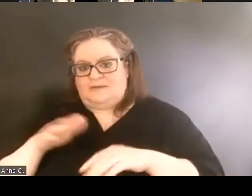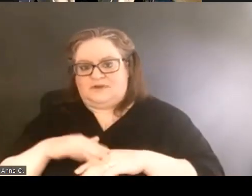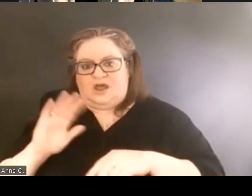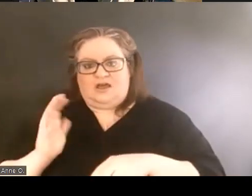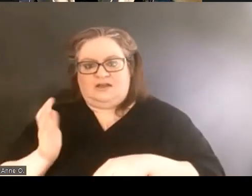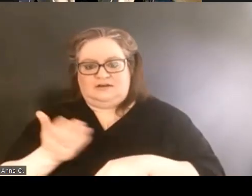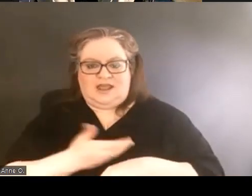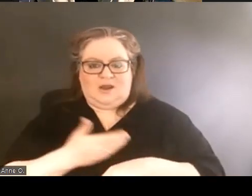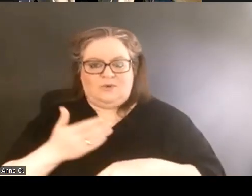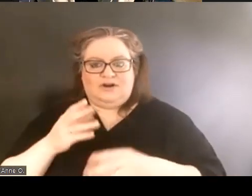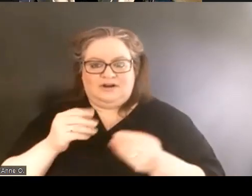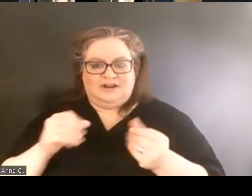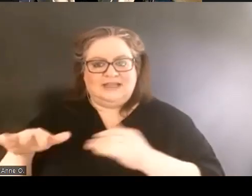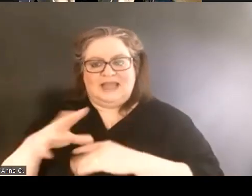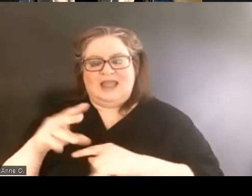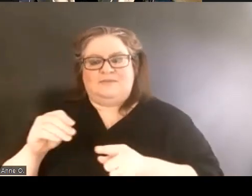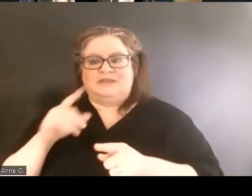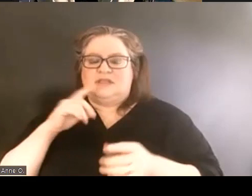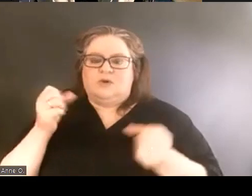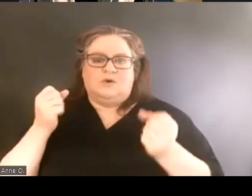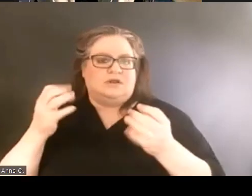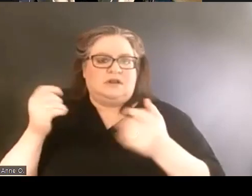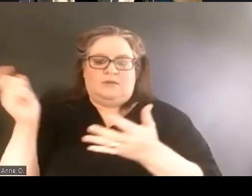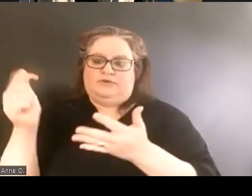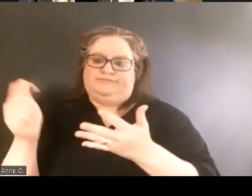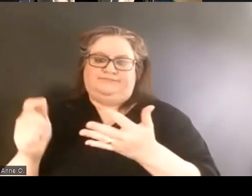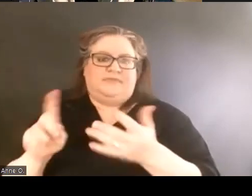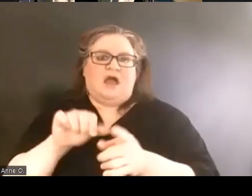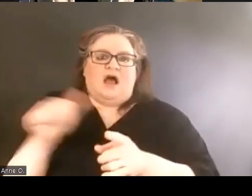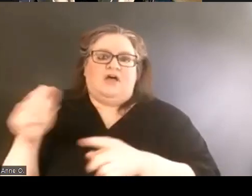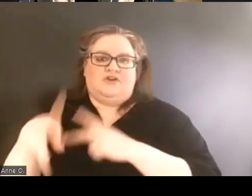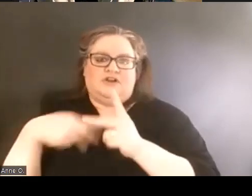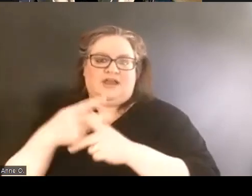There were a number of other cultural centers that had been established